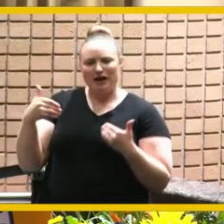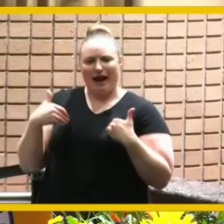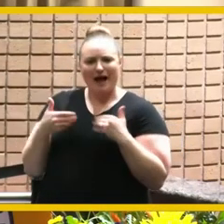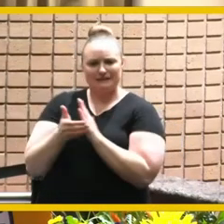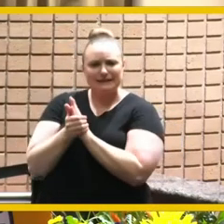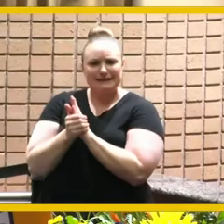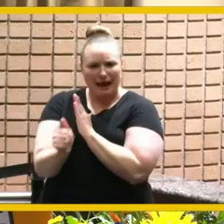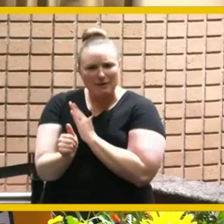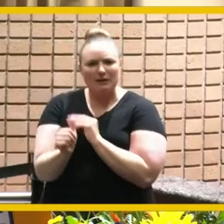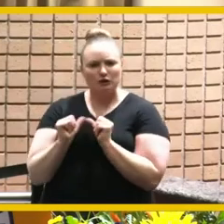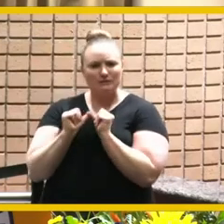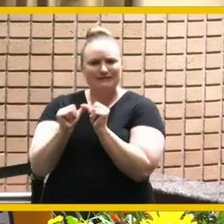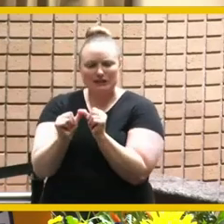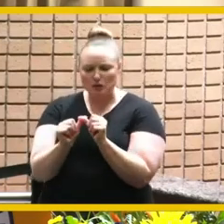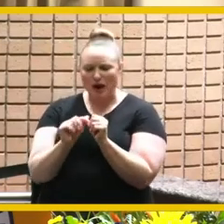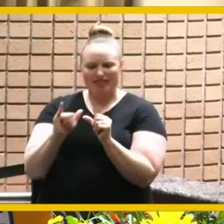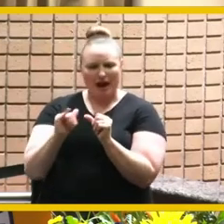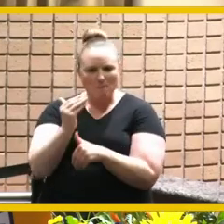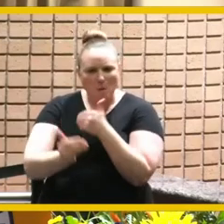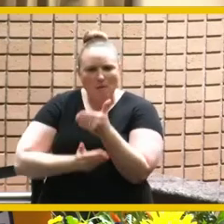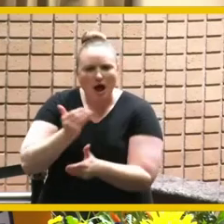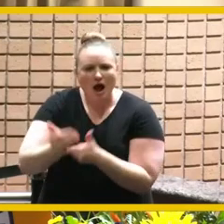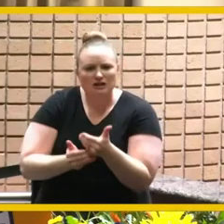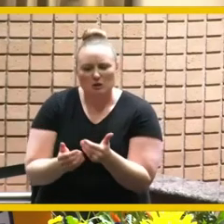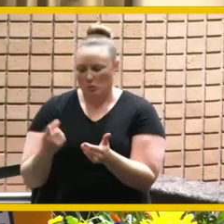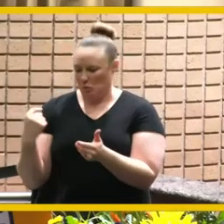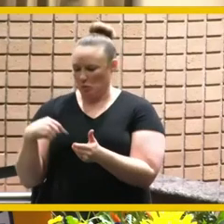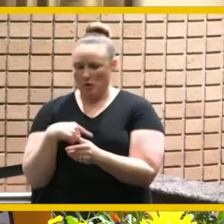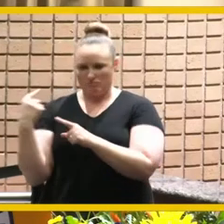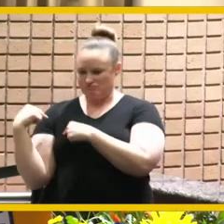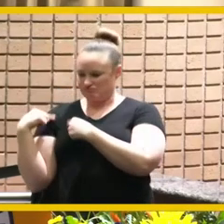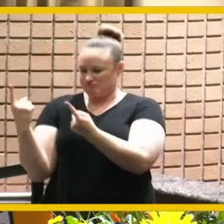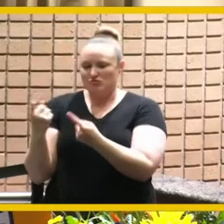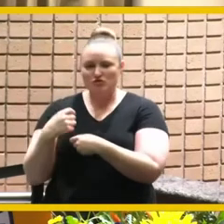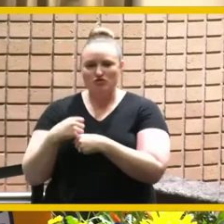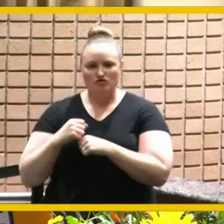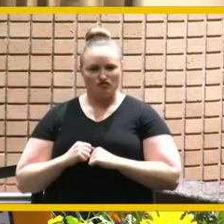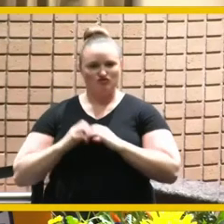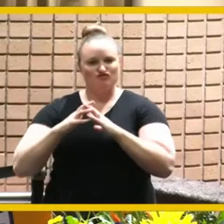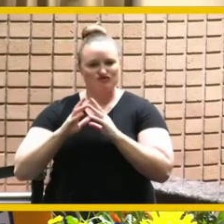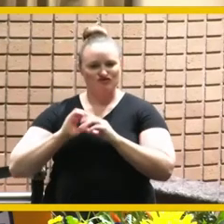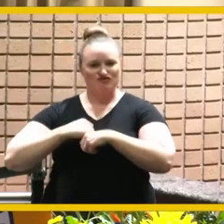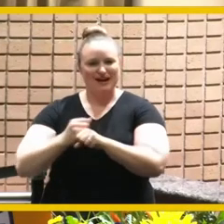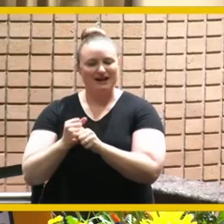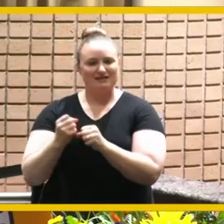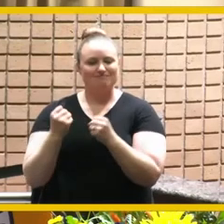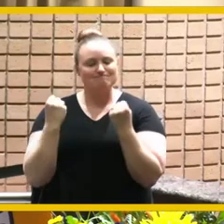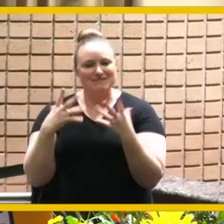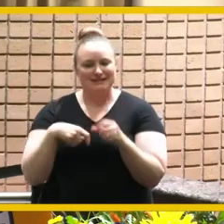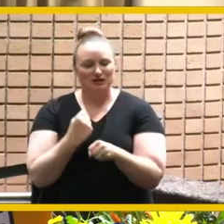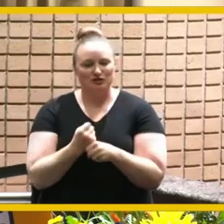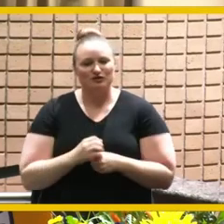the momentum that we have have created over the last you know many years with with mayor leverage